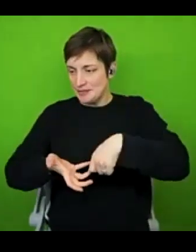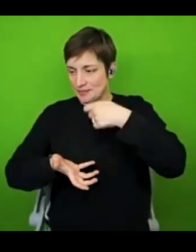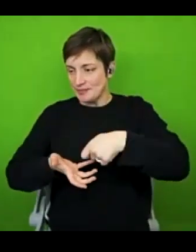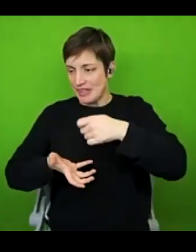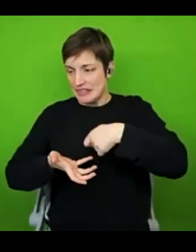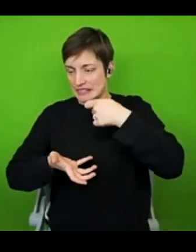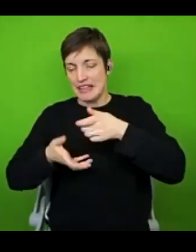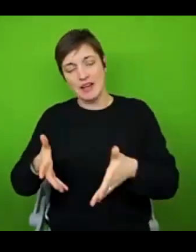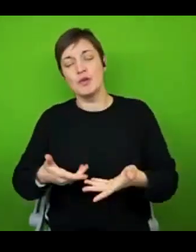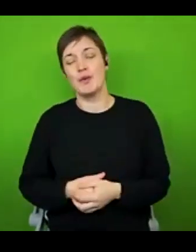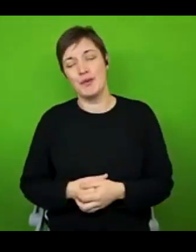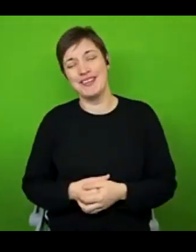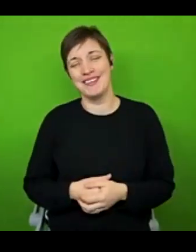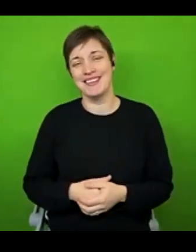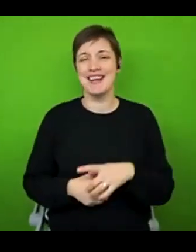there is value in doing that in the long term as well.